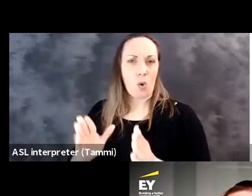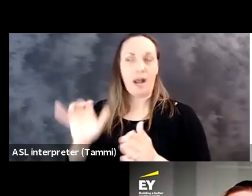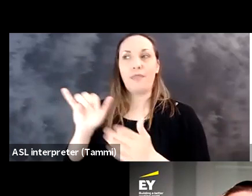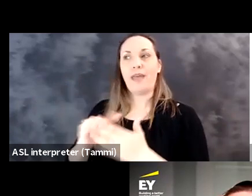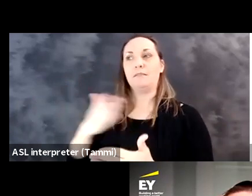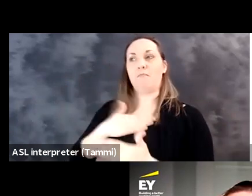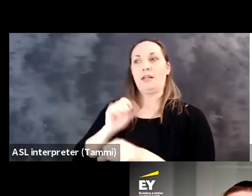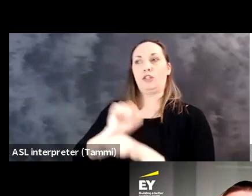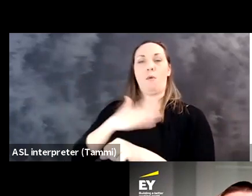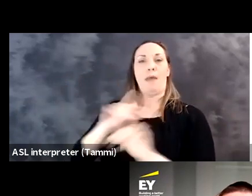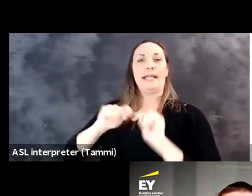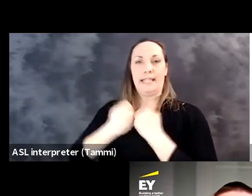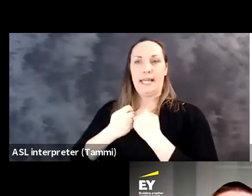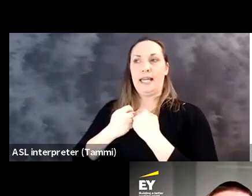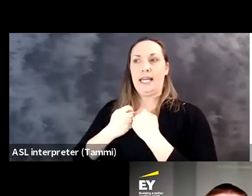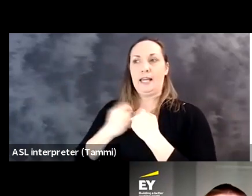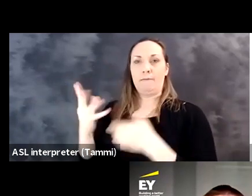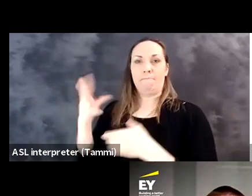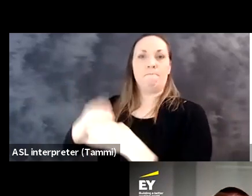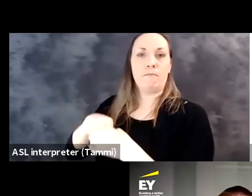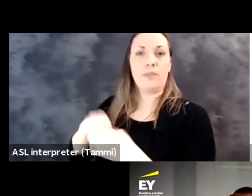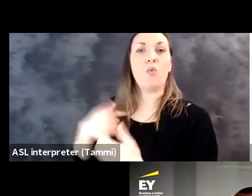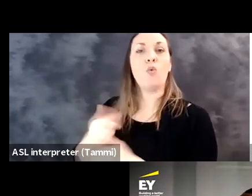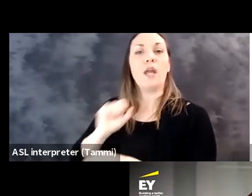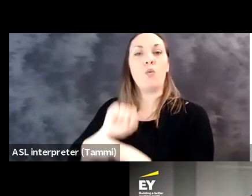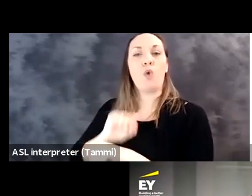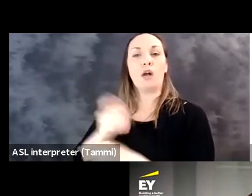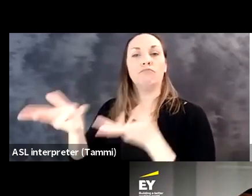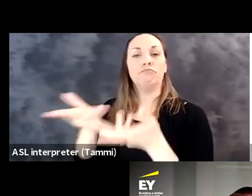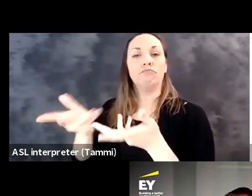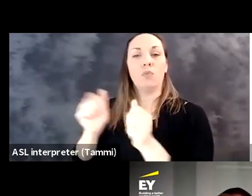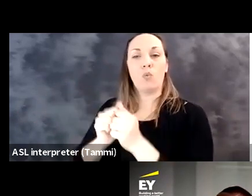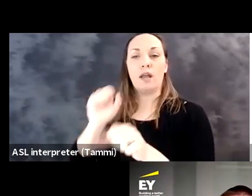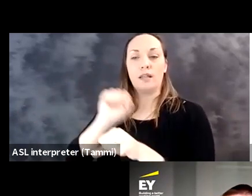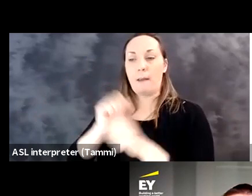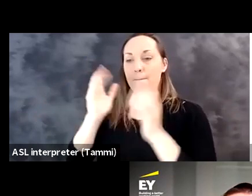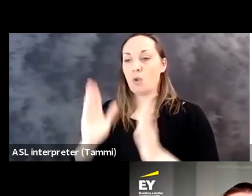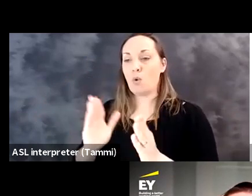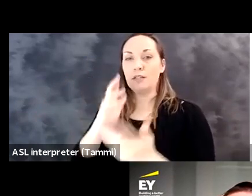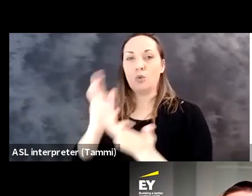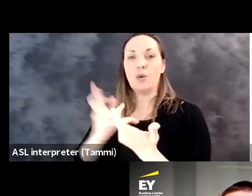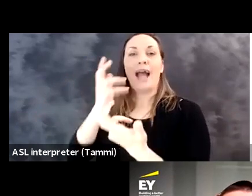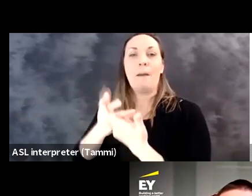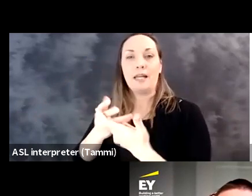accommodating our employees, and that's where I come in and where my team comes in.